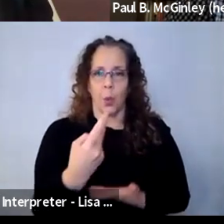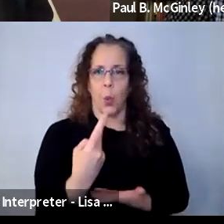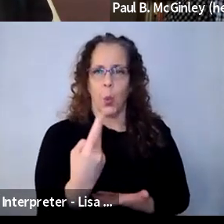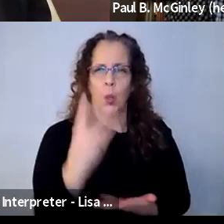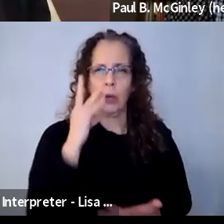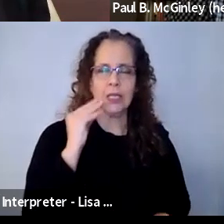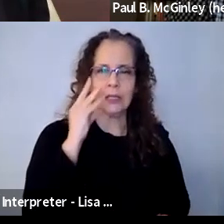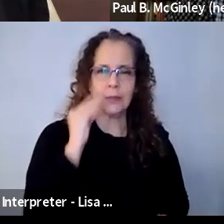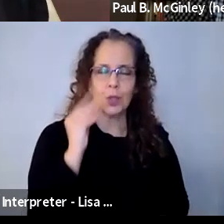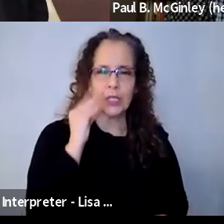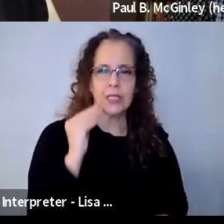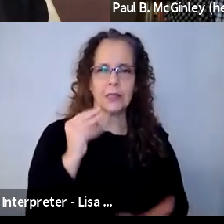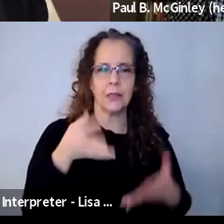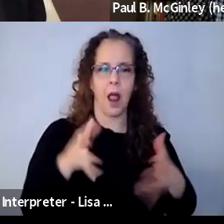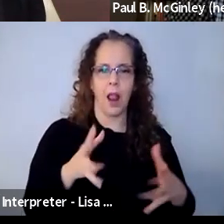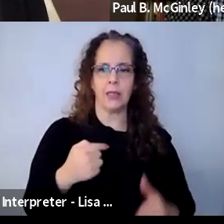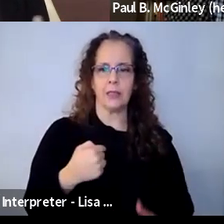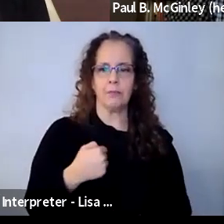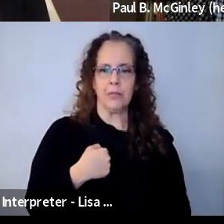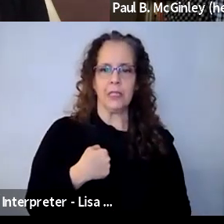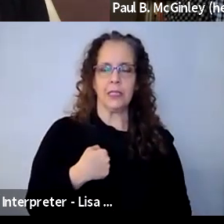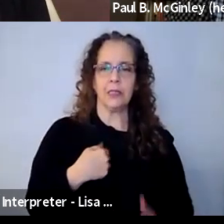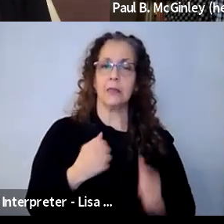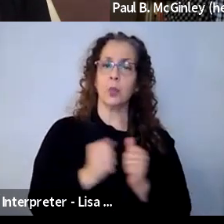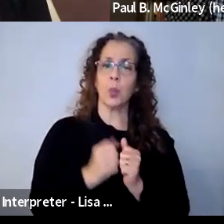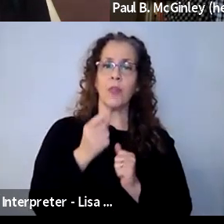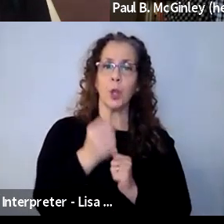allow me to just be able to be here with you, in the best way